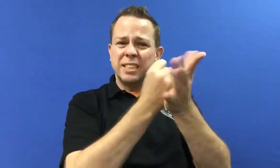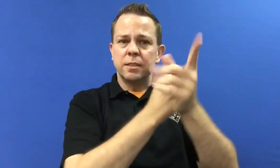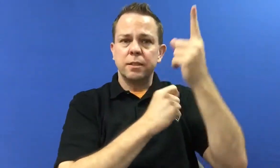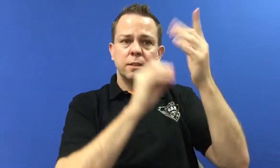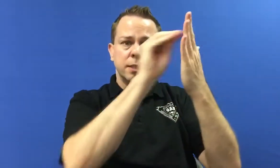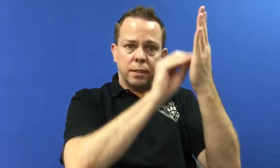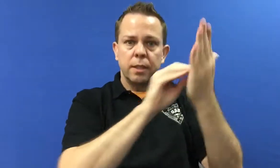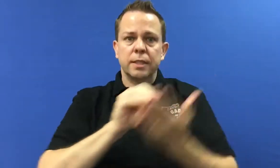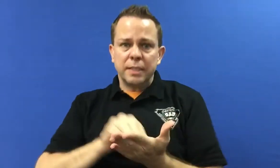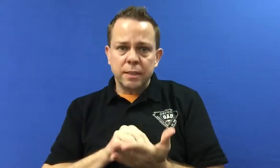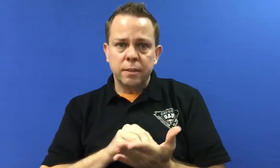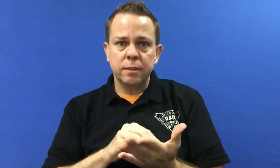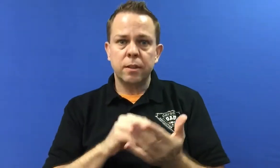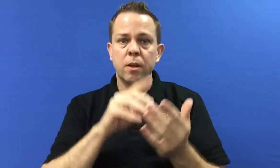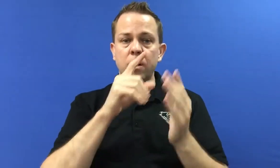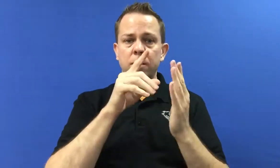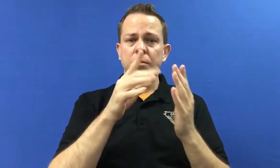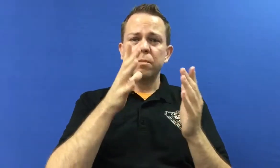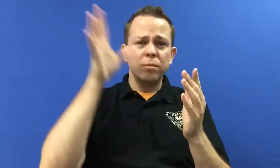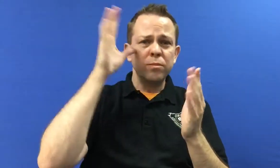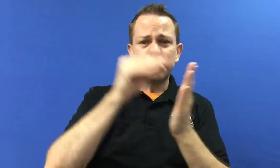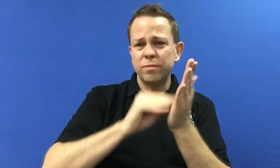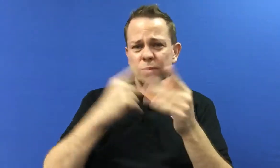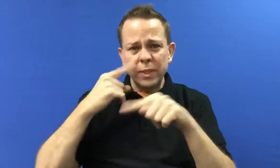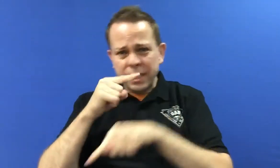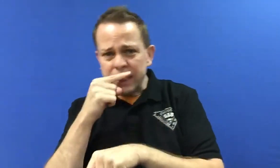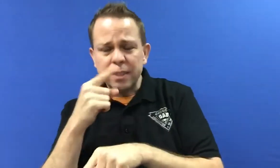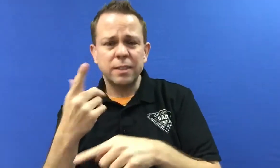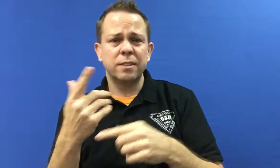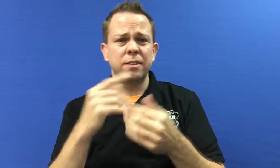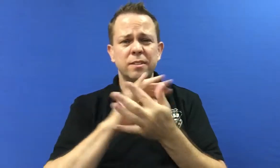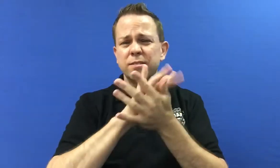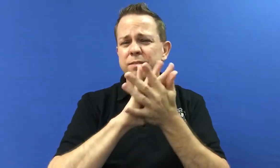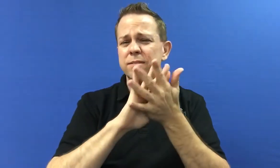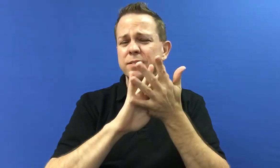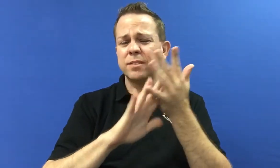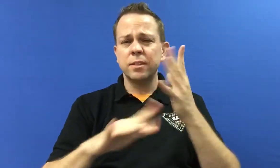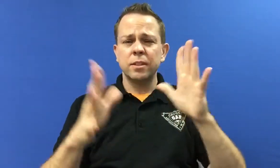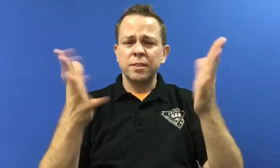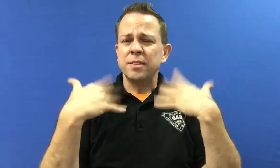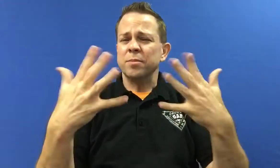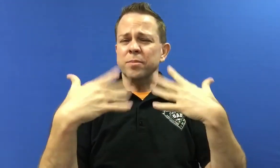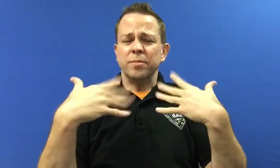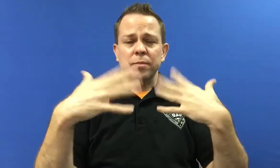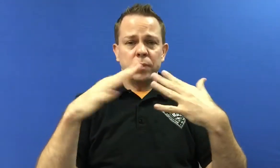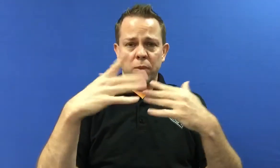Even adults can fill out the survey for a child. We need input from many people. Everyone. Fill out the survery.